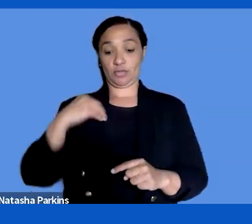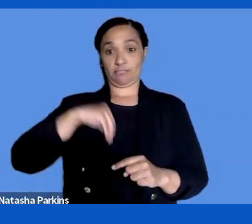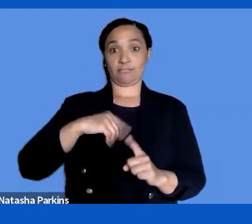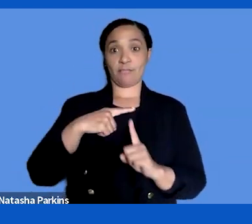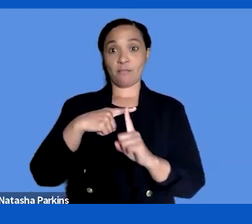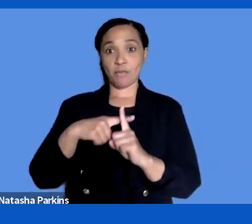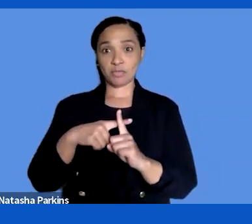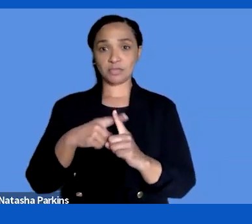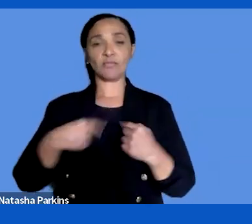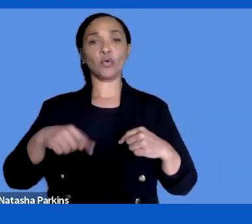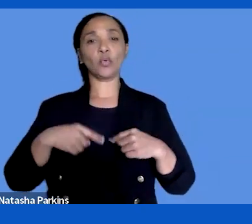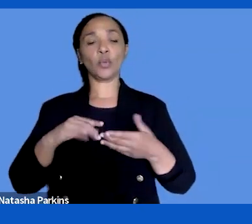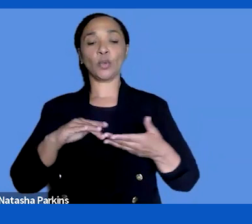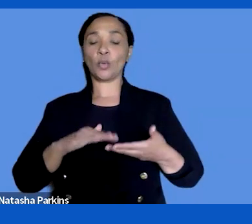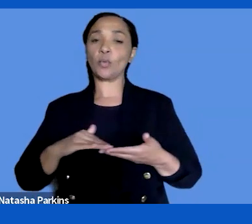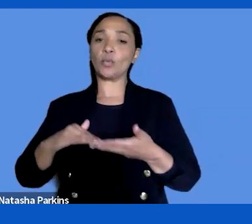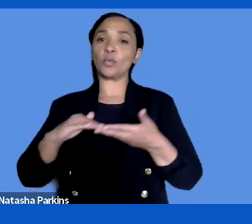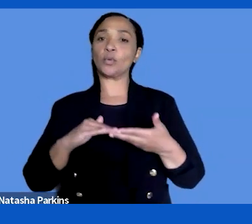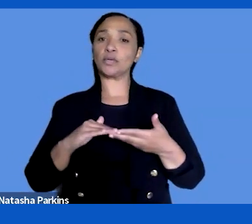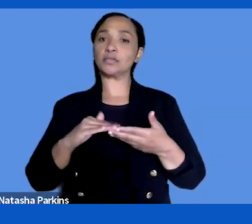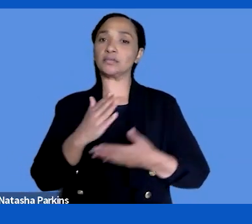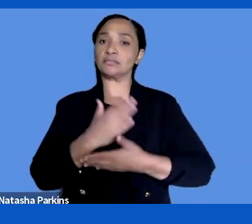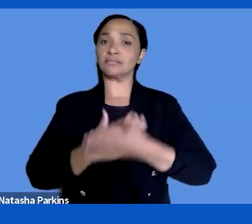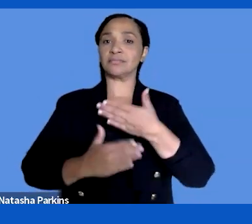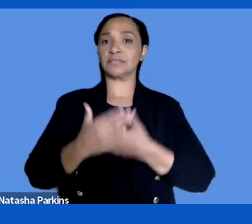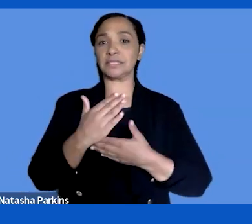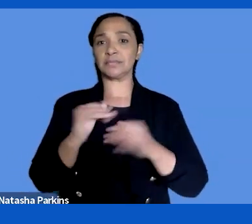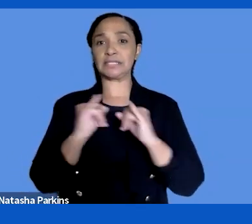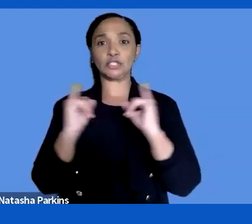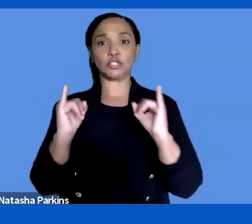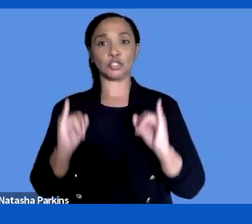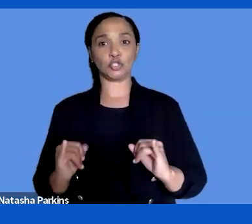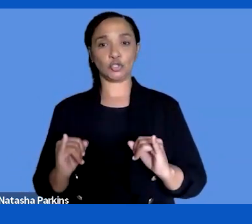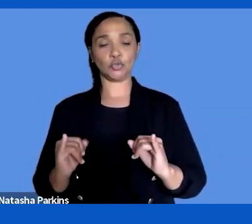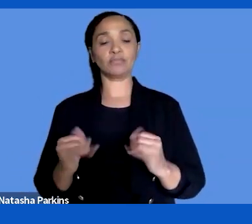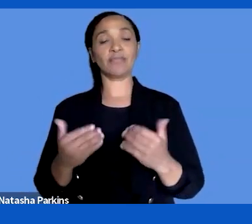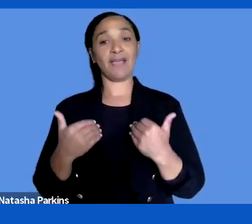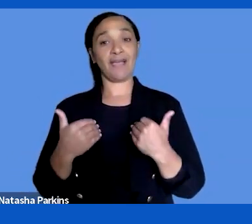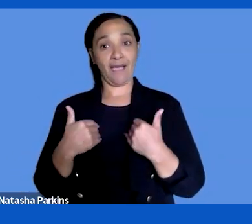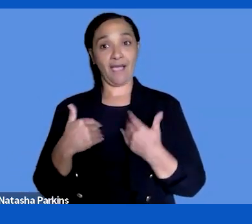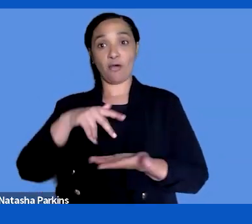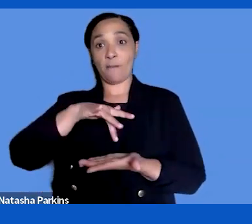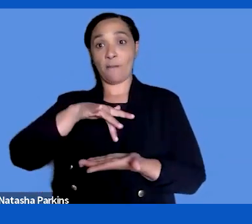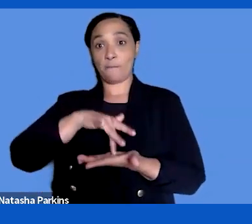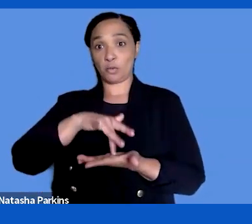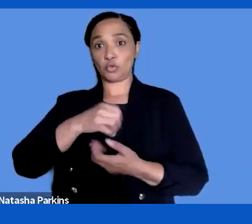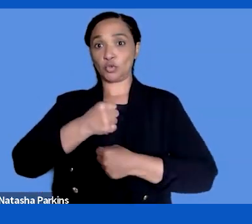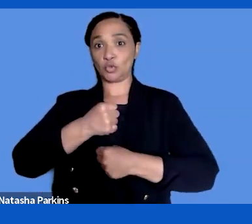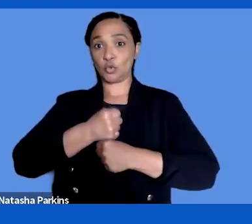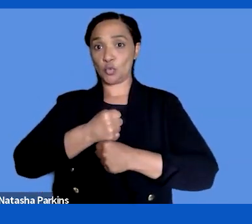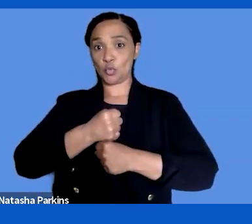people with disabilities, we have a position for ourselves that we can reject orders that